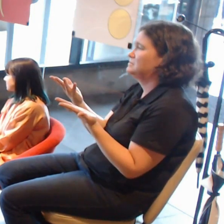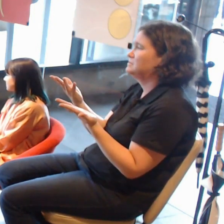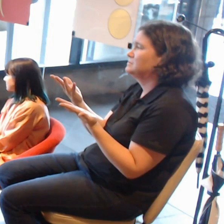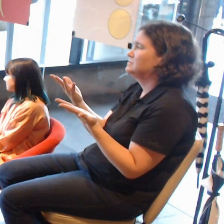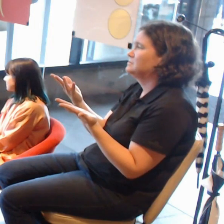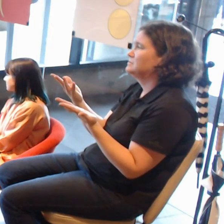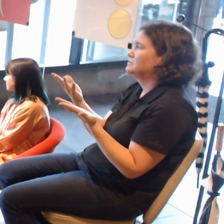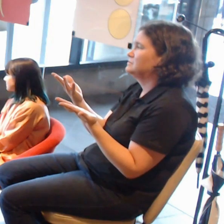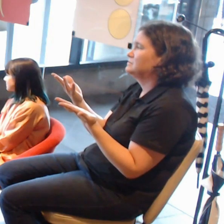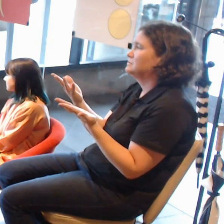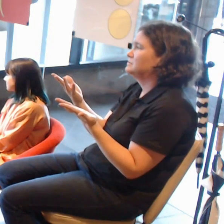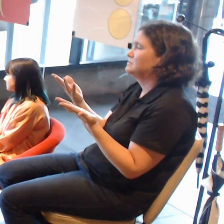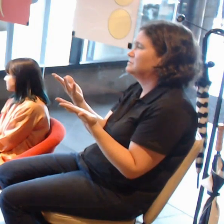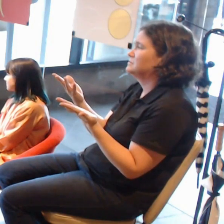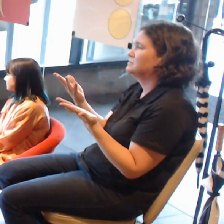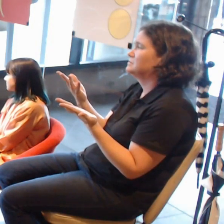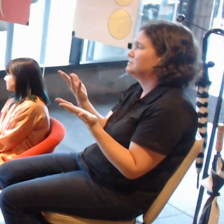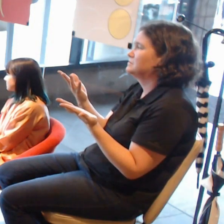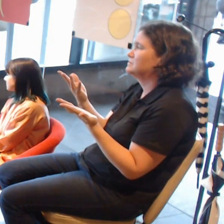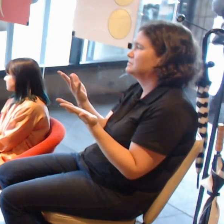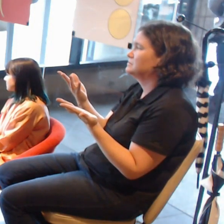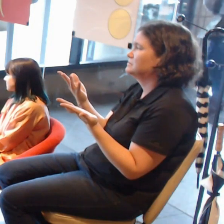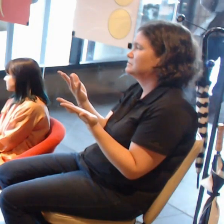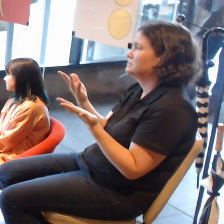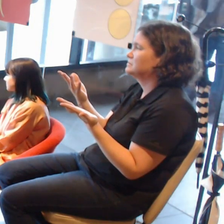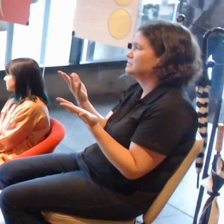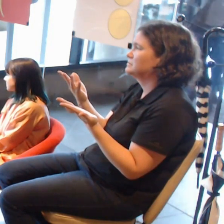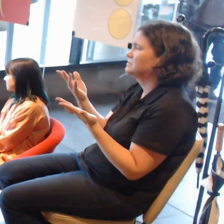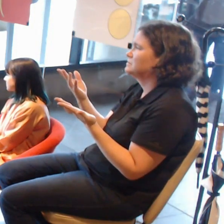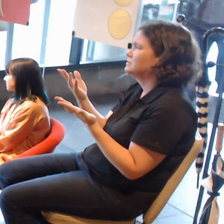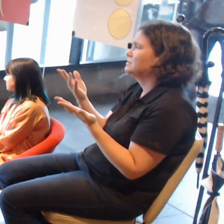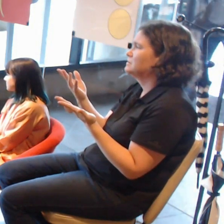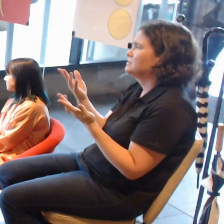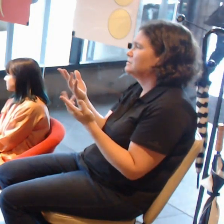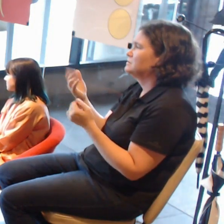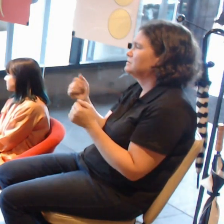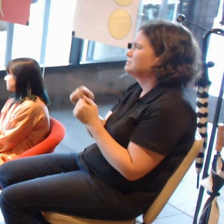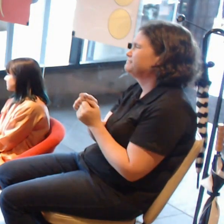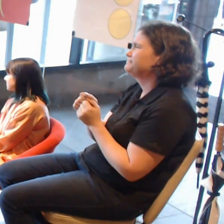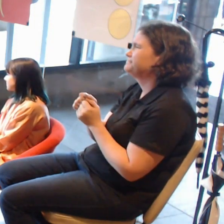Not wanting to go into this but it is the reality.